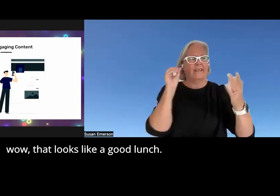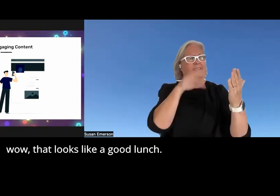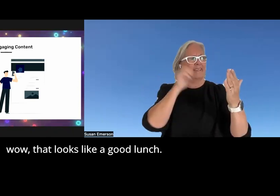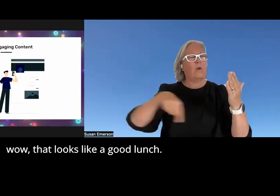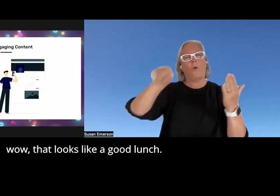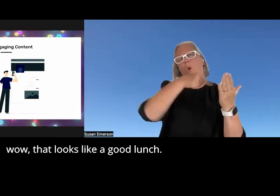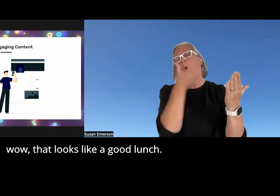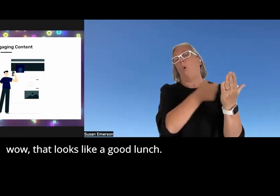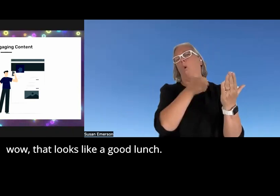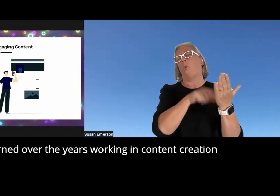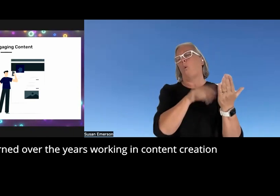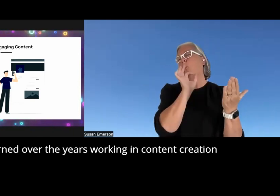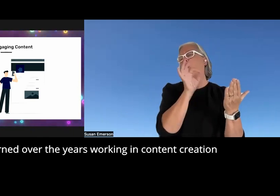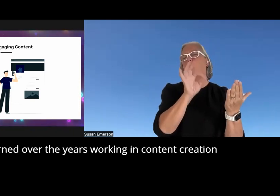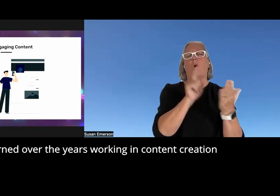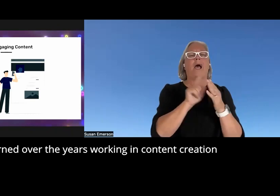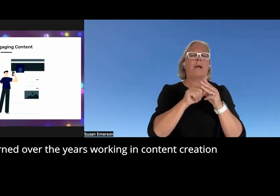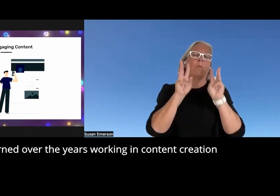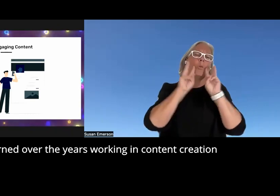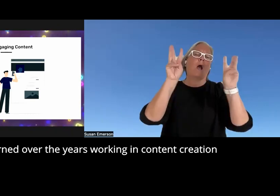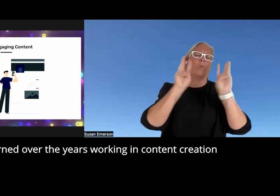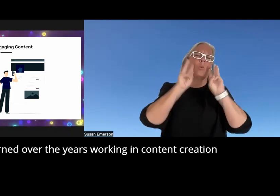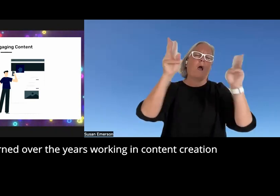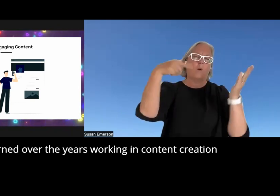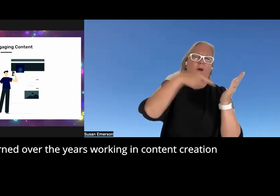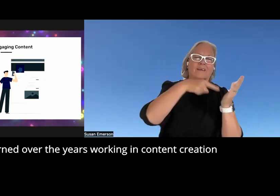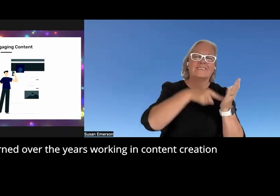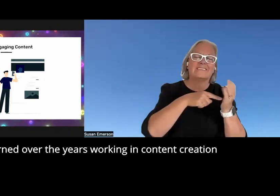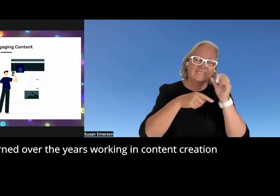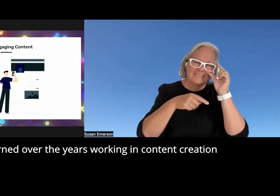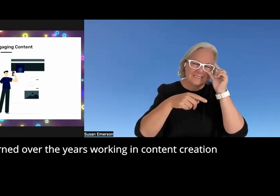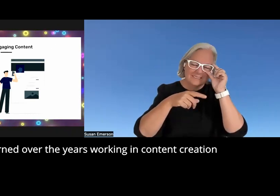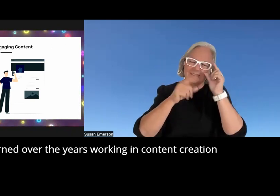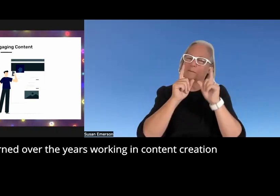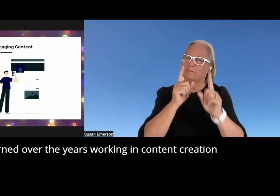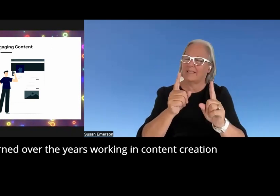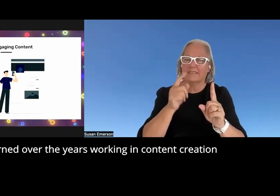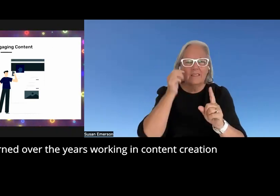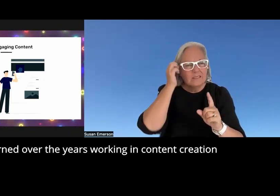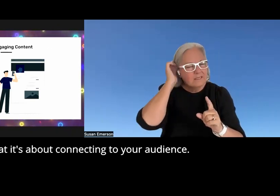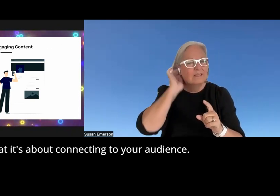that looks like a good lunch what I learned over the years working in uh in content creation is